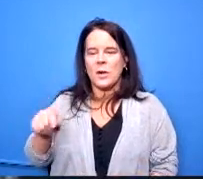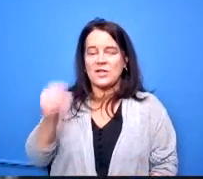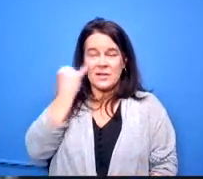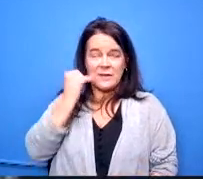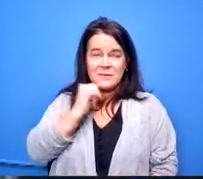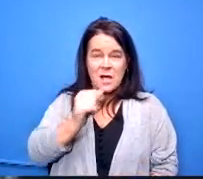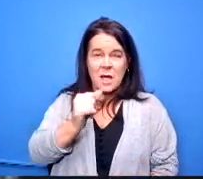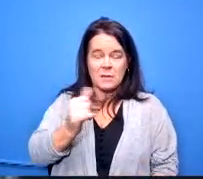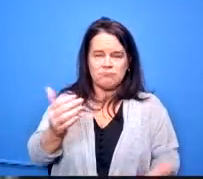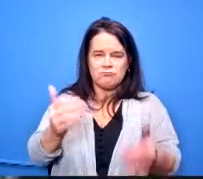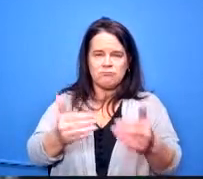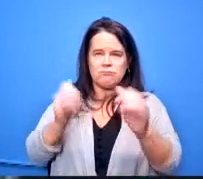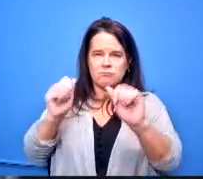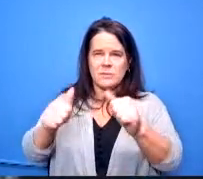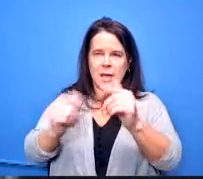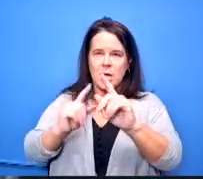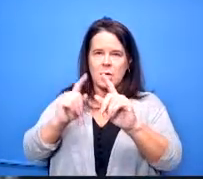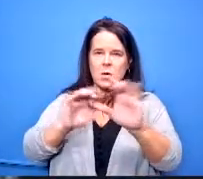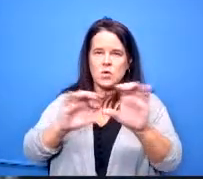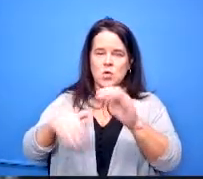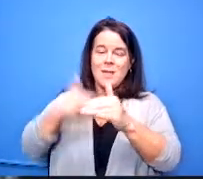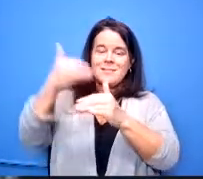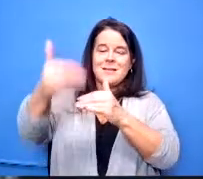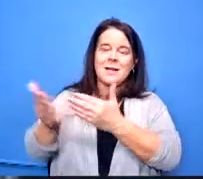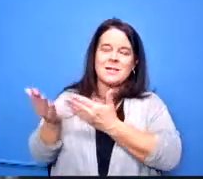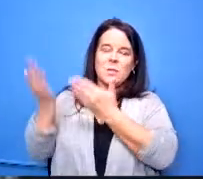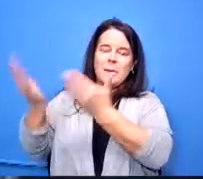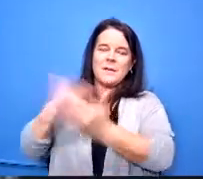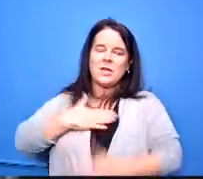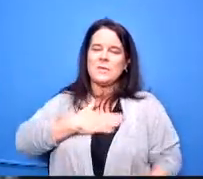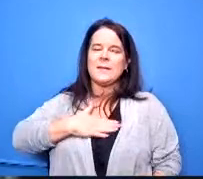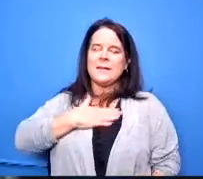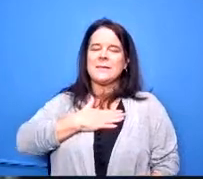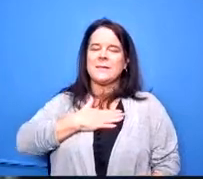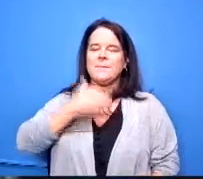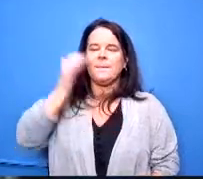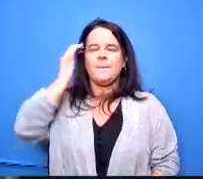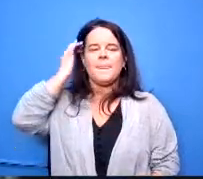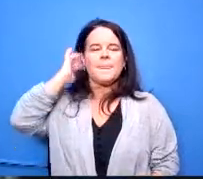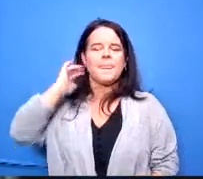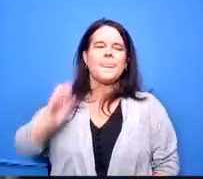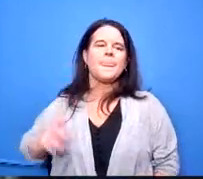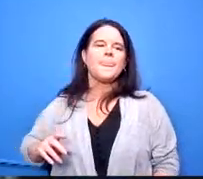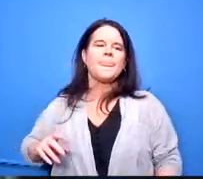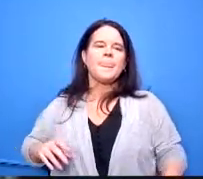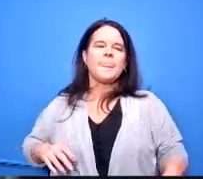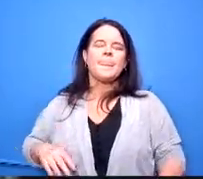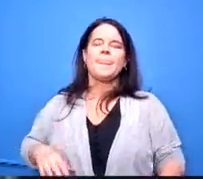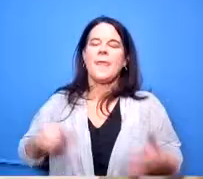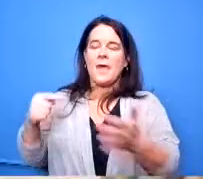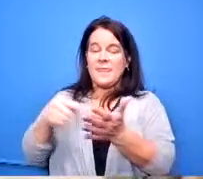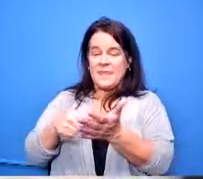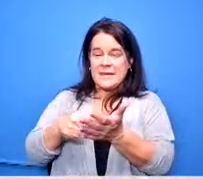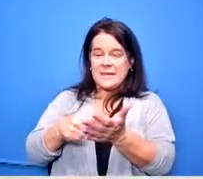dr lala can we go to your next recommendation please yes this recommendation is for a vote